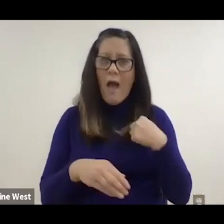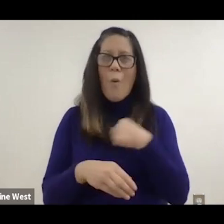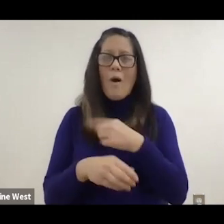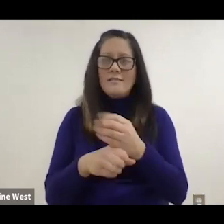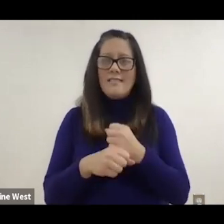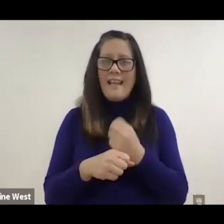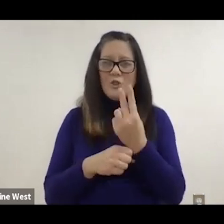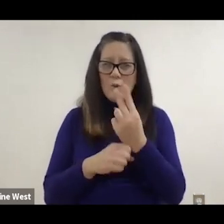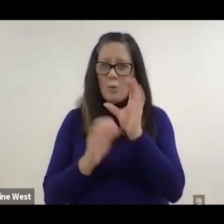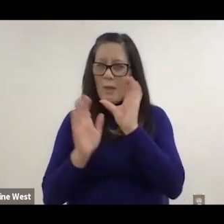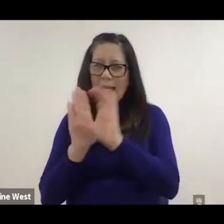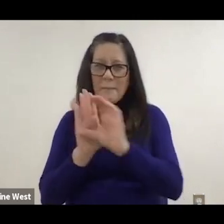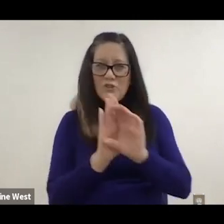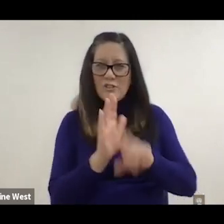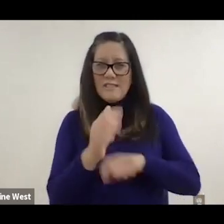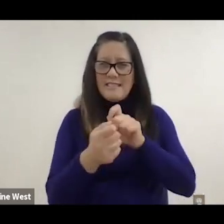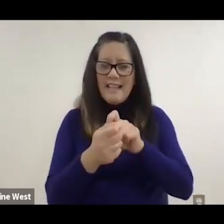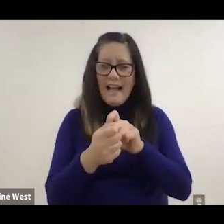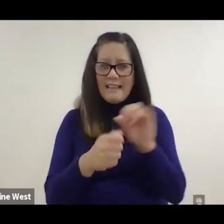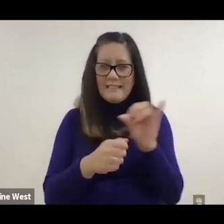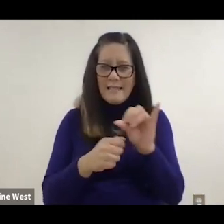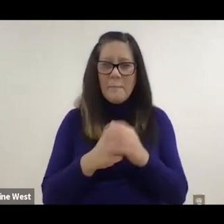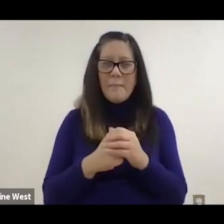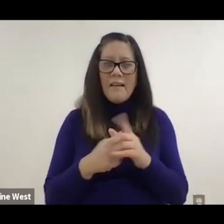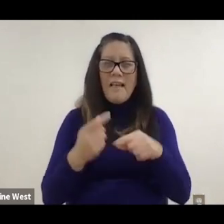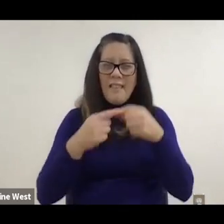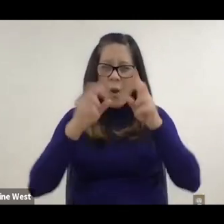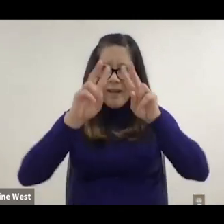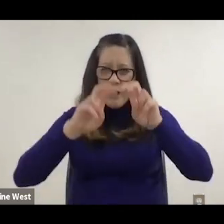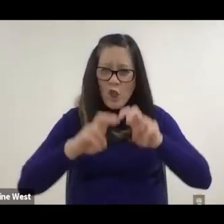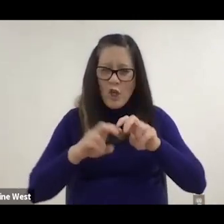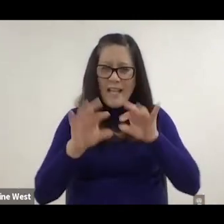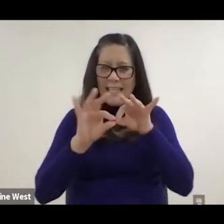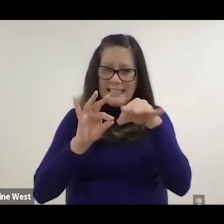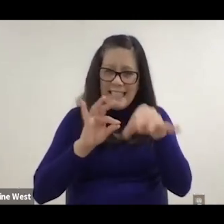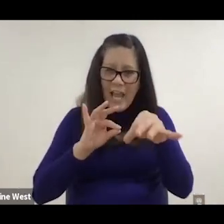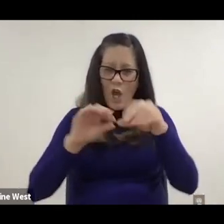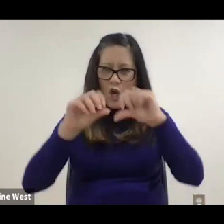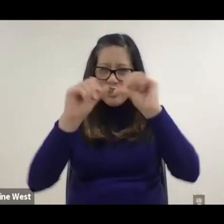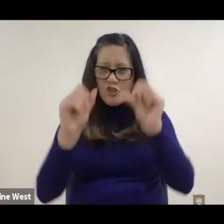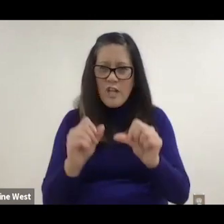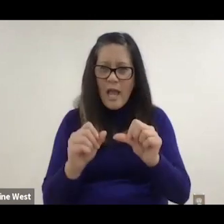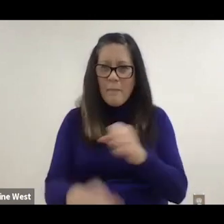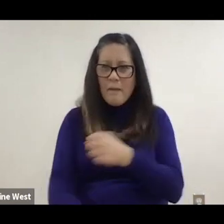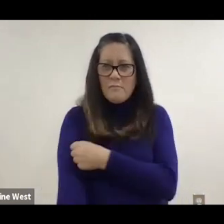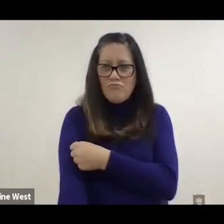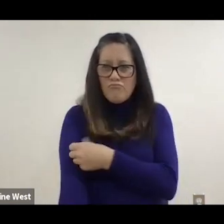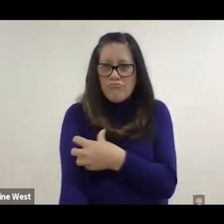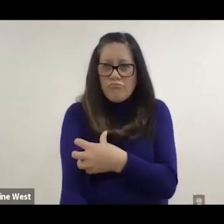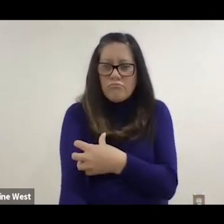And that then allows us to look at the tears shape and swelling of the biceps tendon.